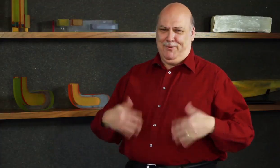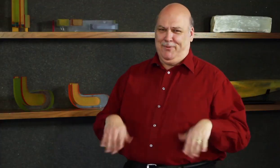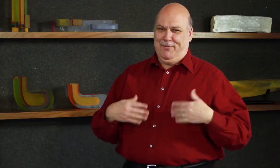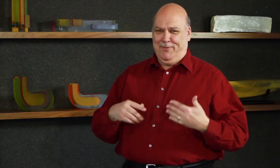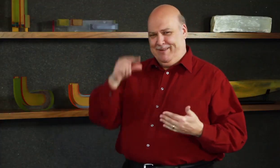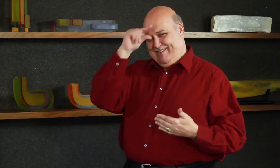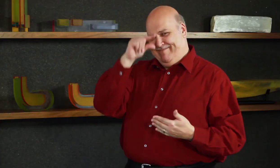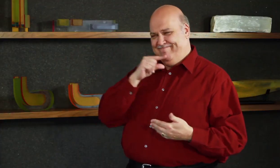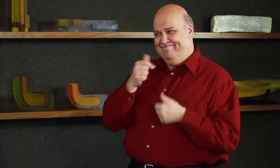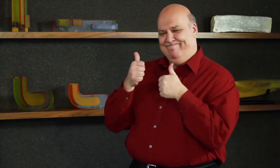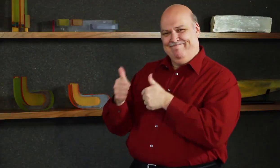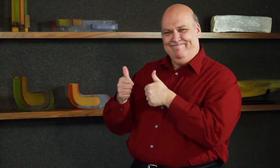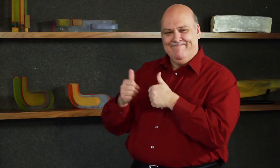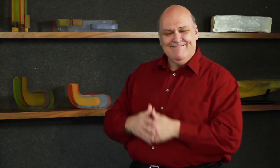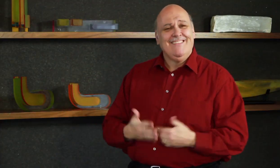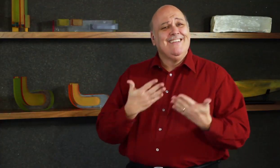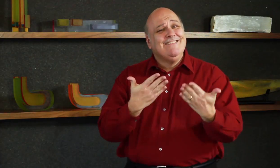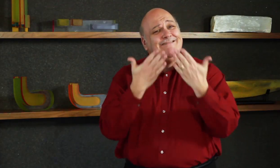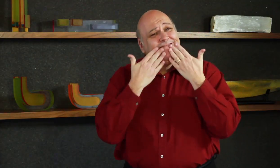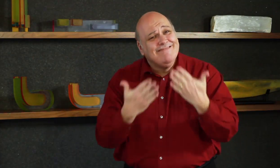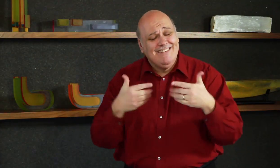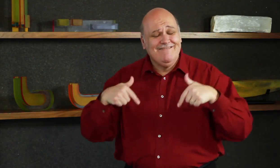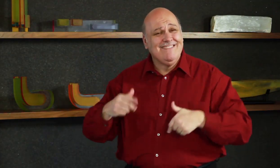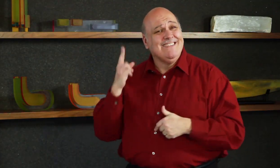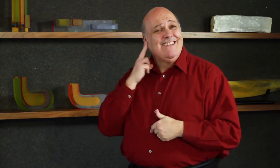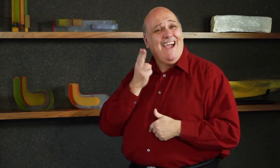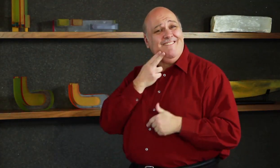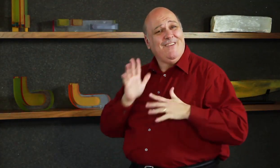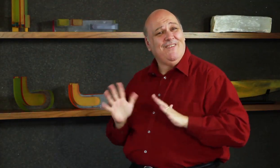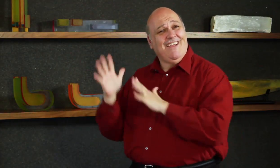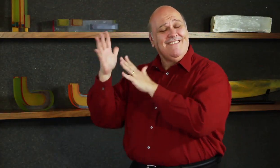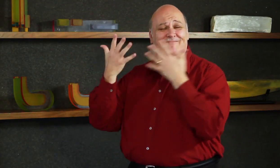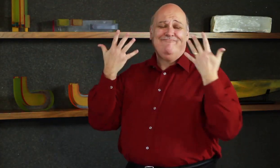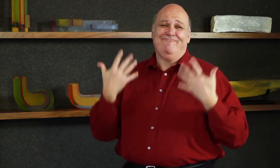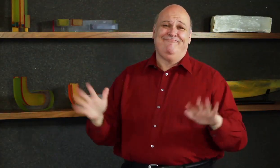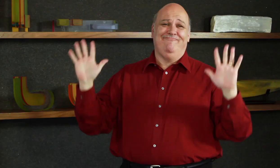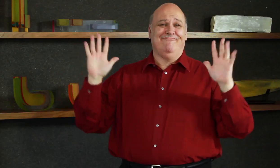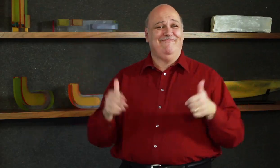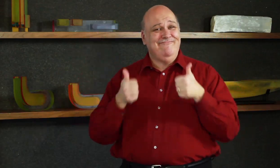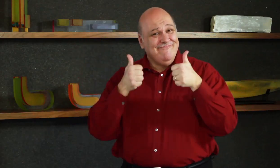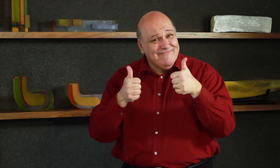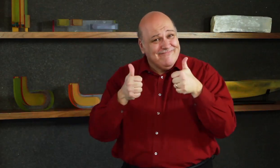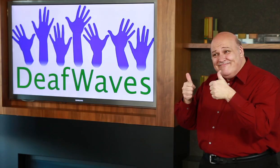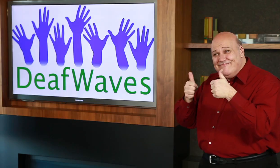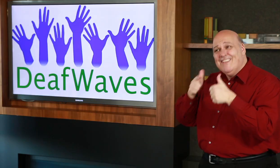I thank you for watching DeafWaves. Hope to see you soon again.